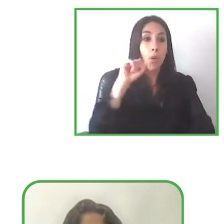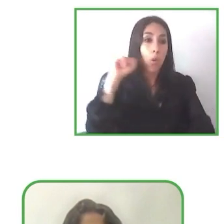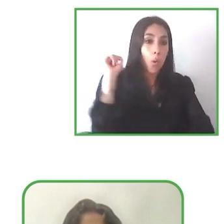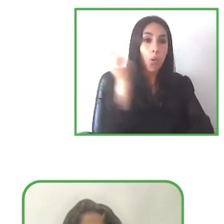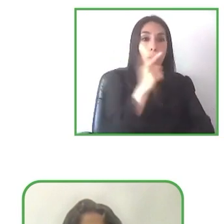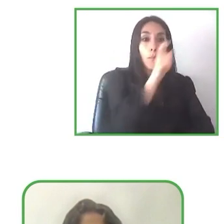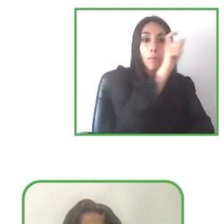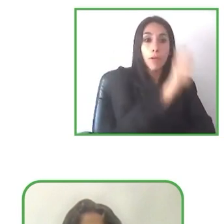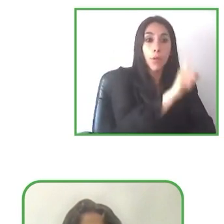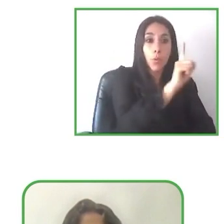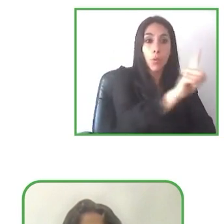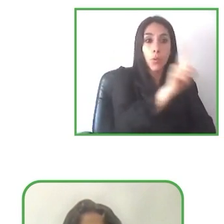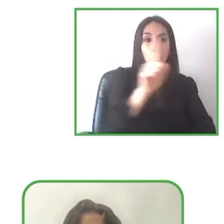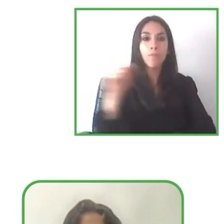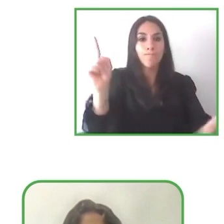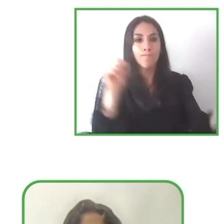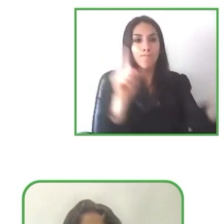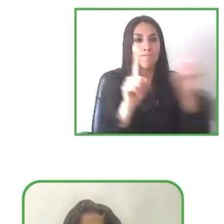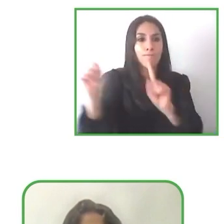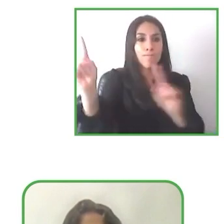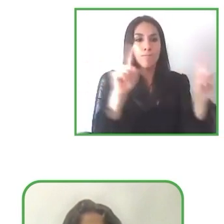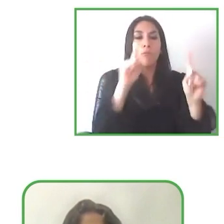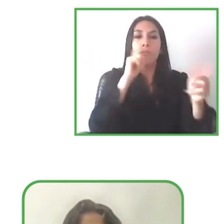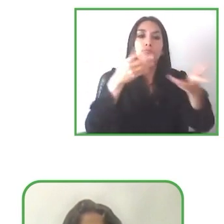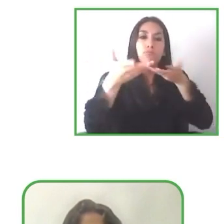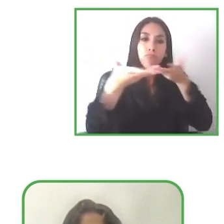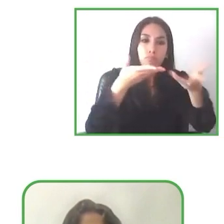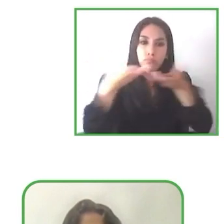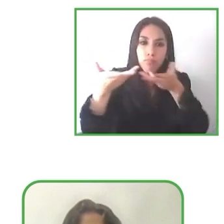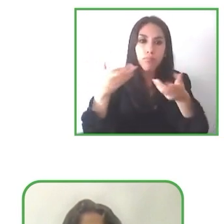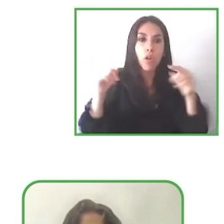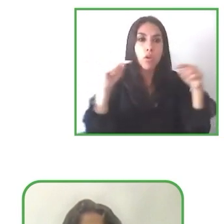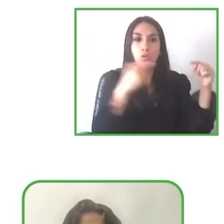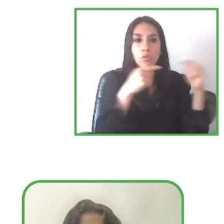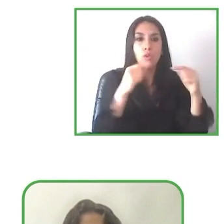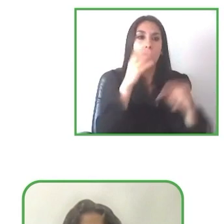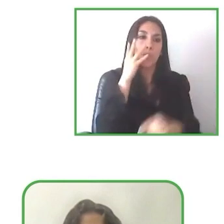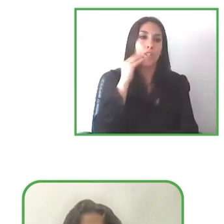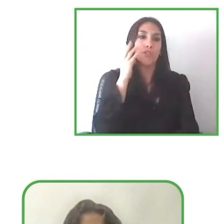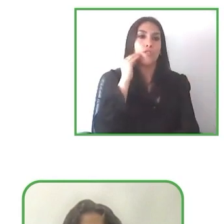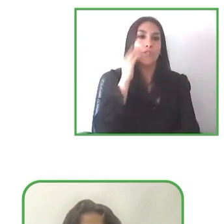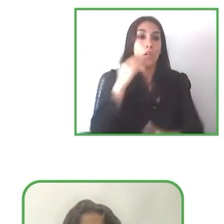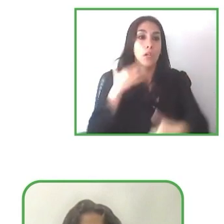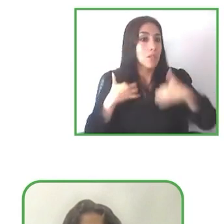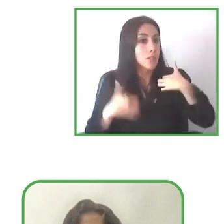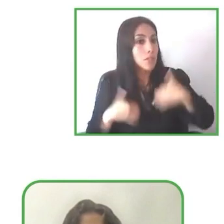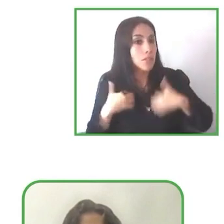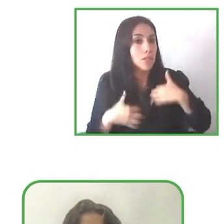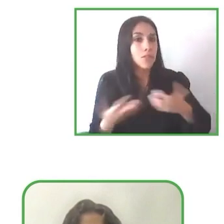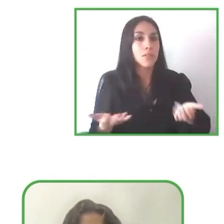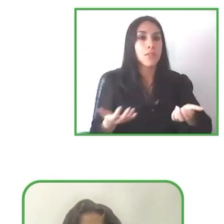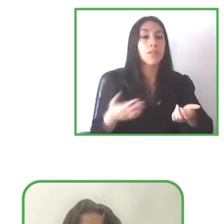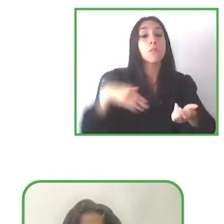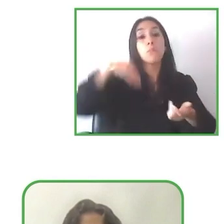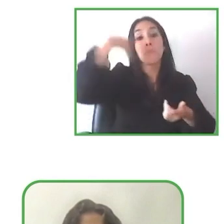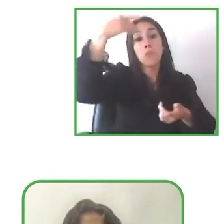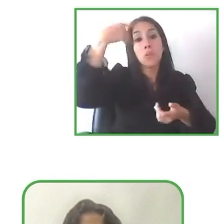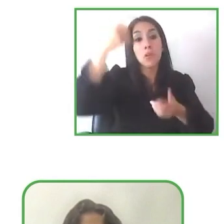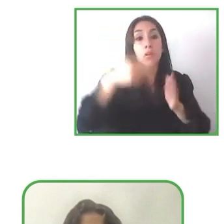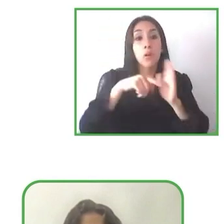because you shared your experiences with all of us and thank you Zero Project for organizing this session.